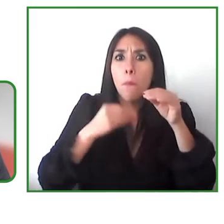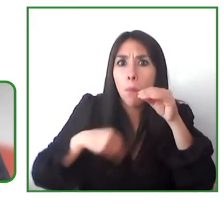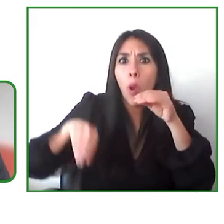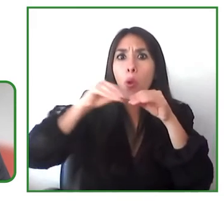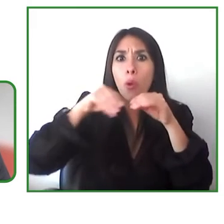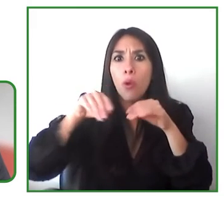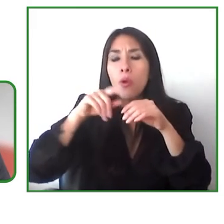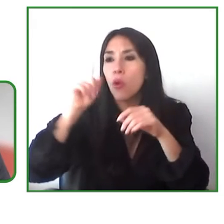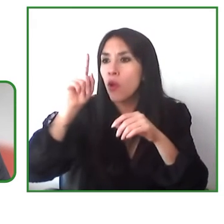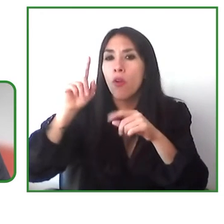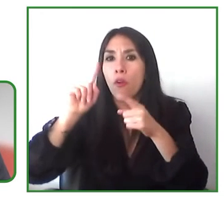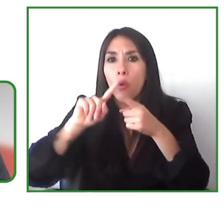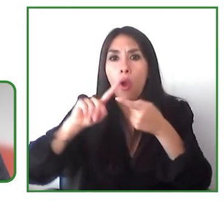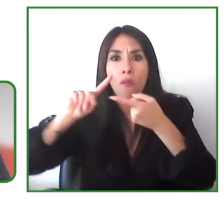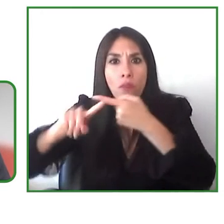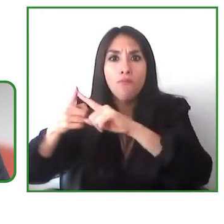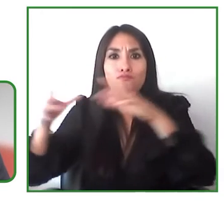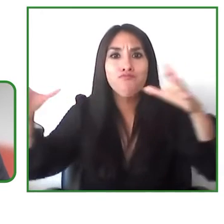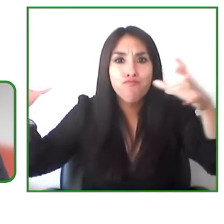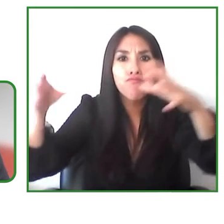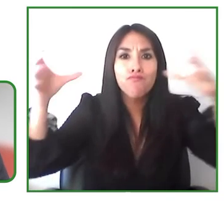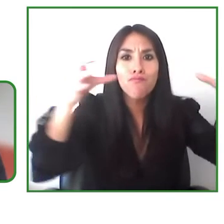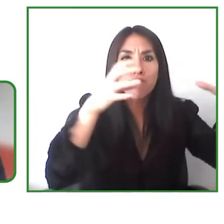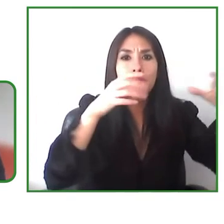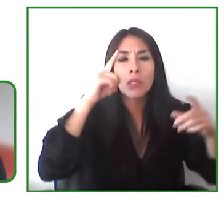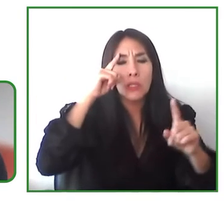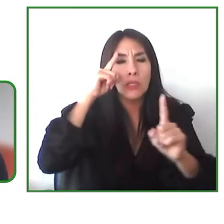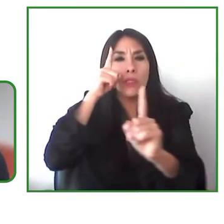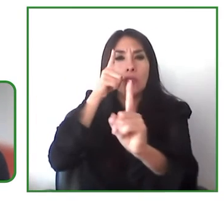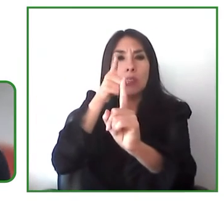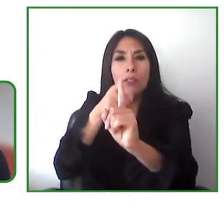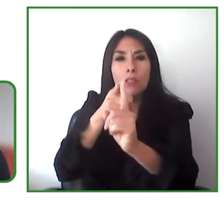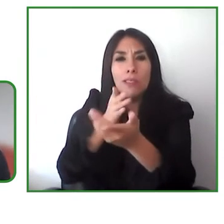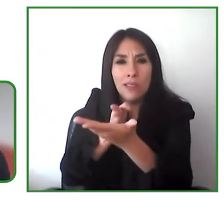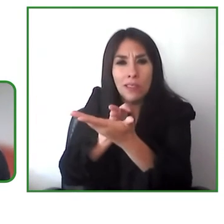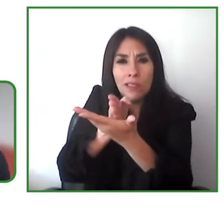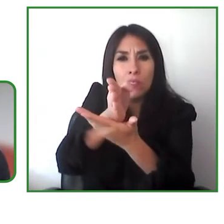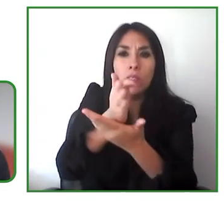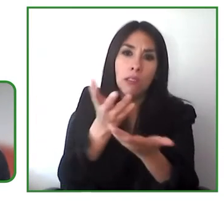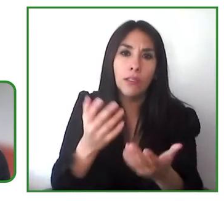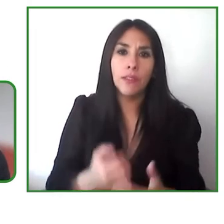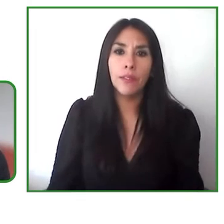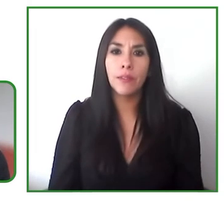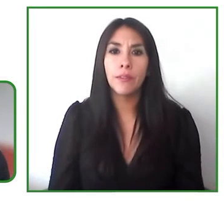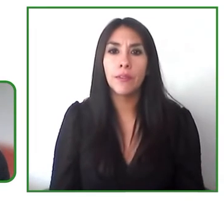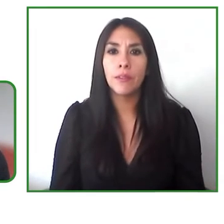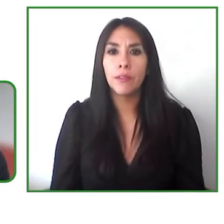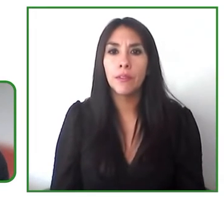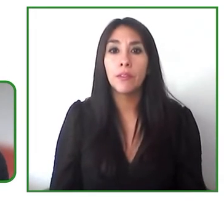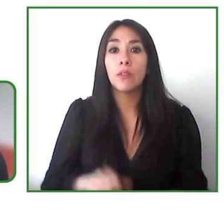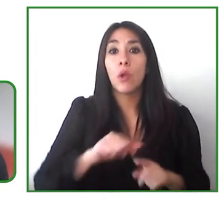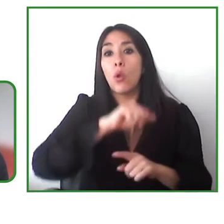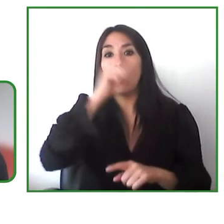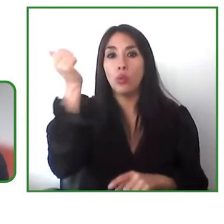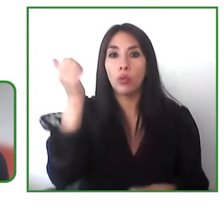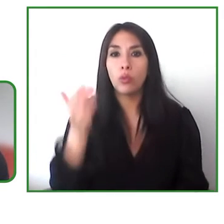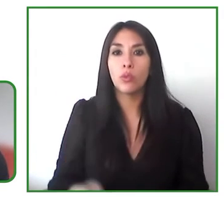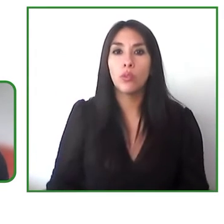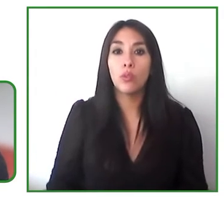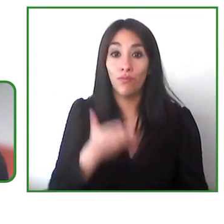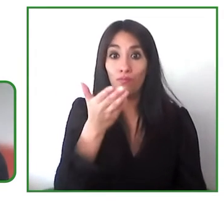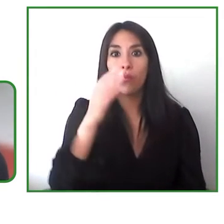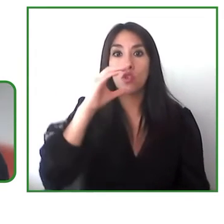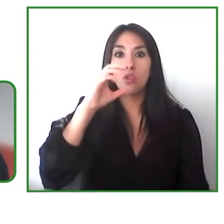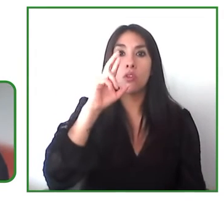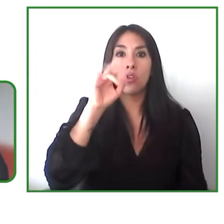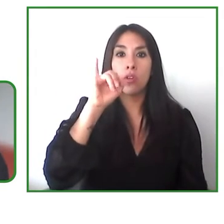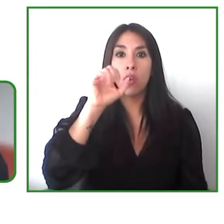and continue to keep your purpose in mind and then we'll hear from chris and i would